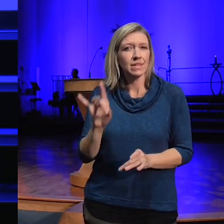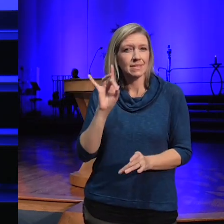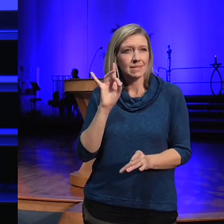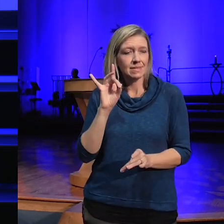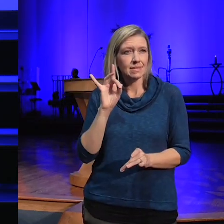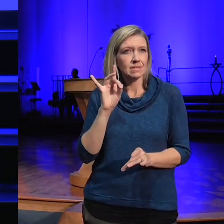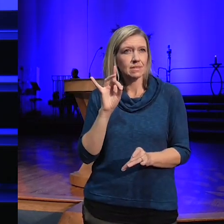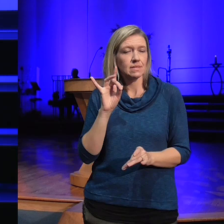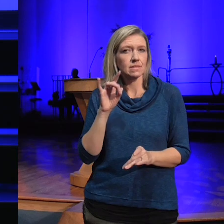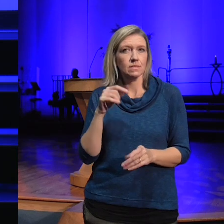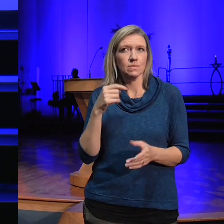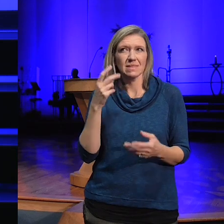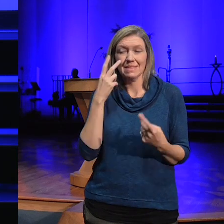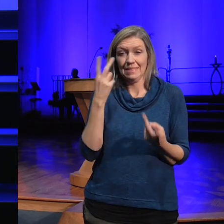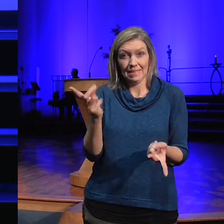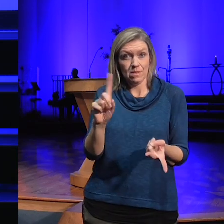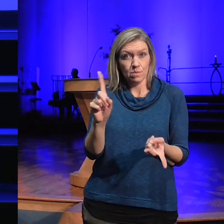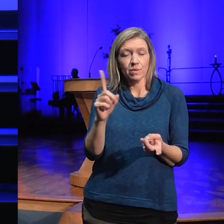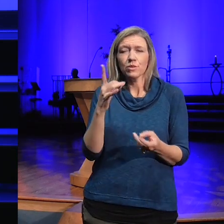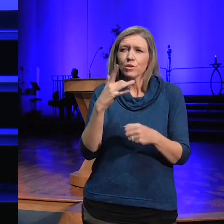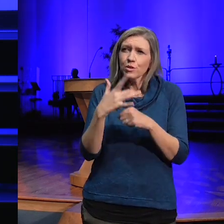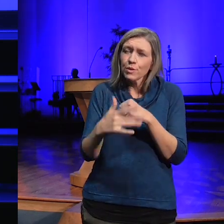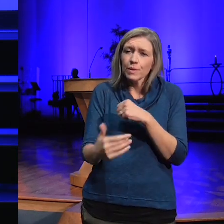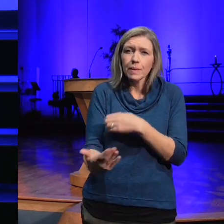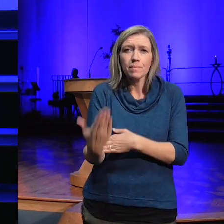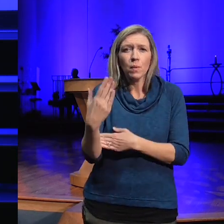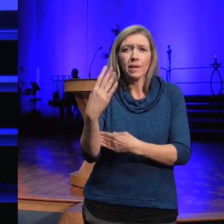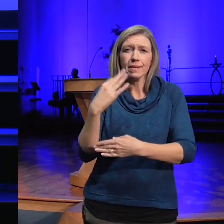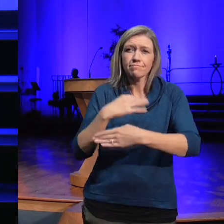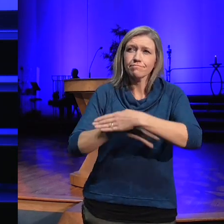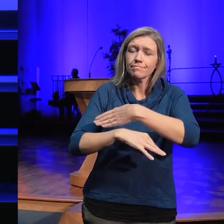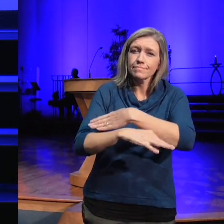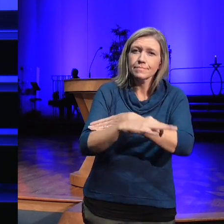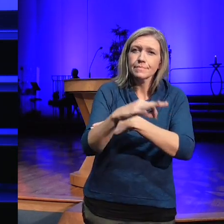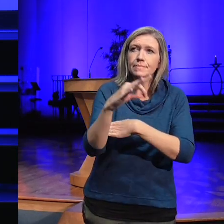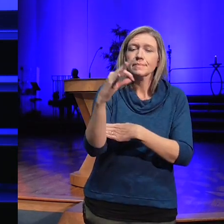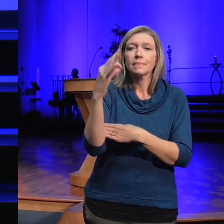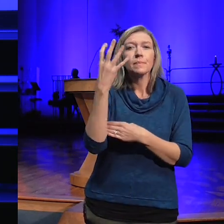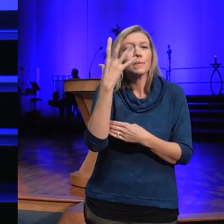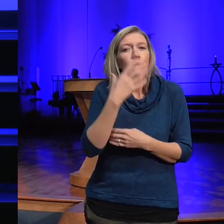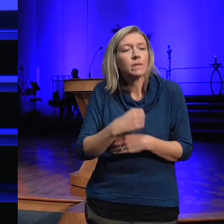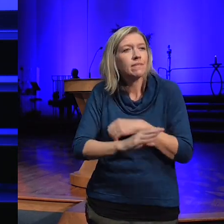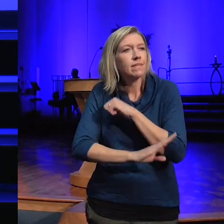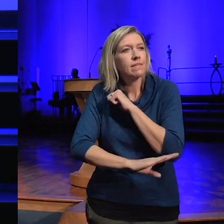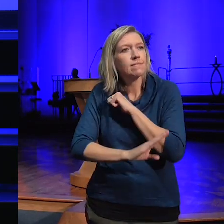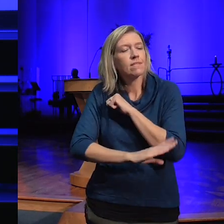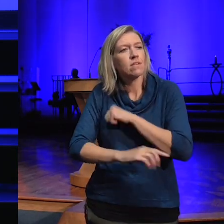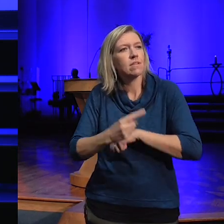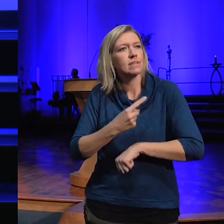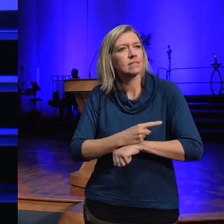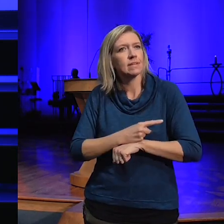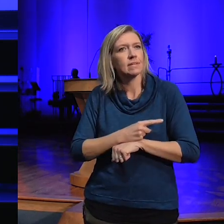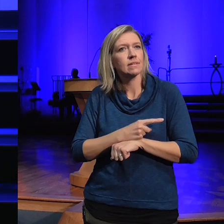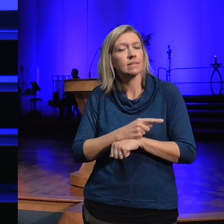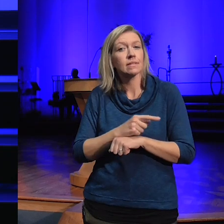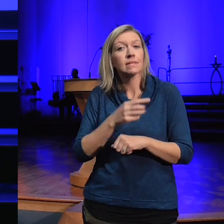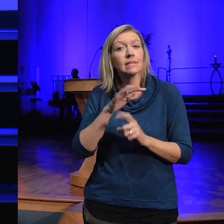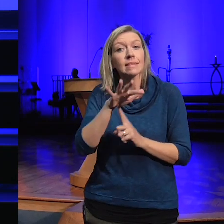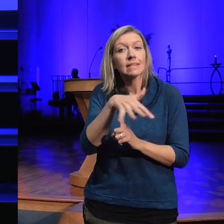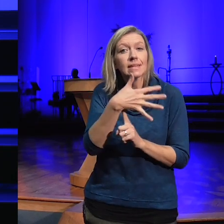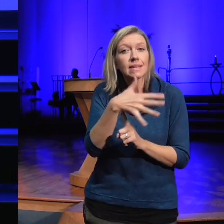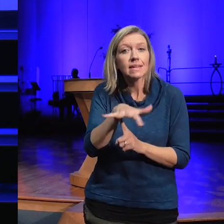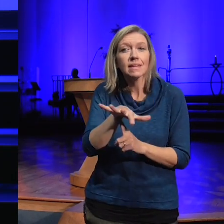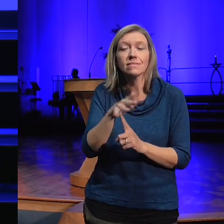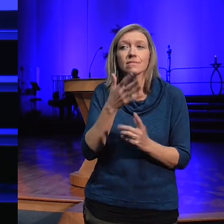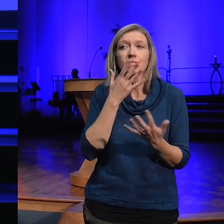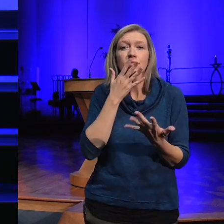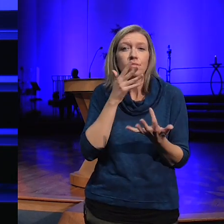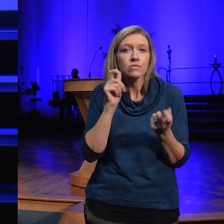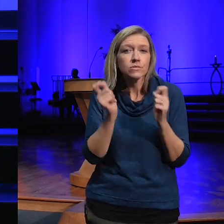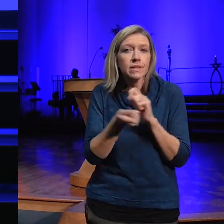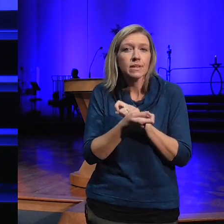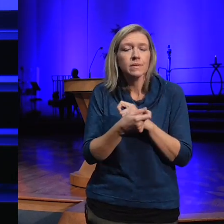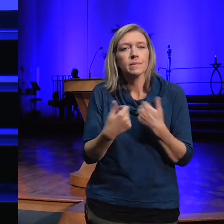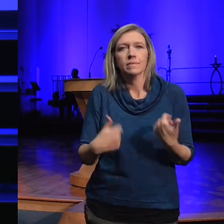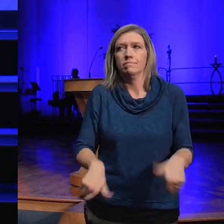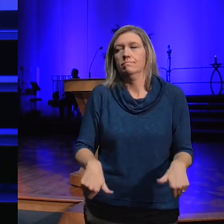morning light this beautiful fall day in the changing of the leaves and the transformation